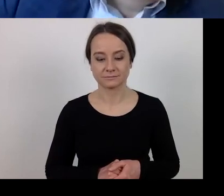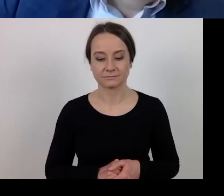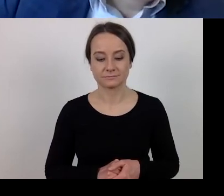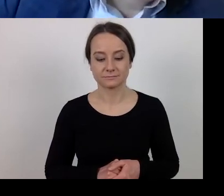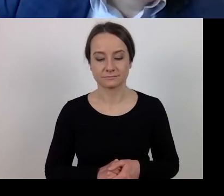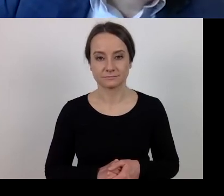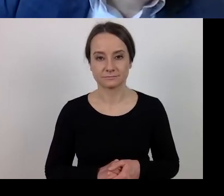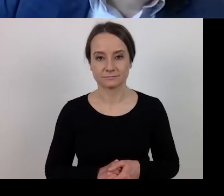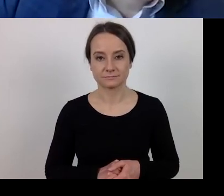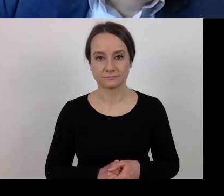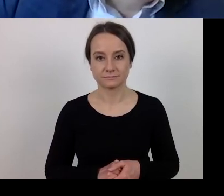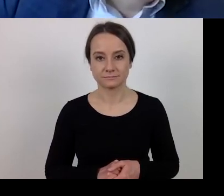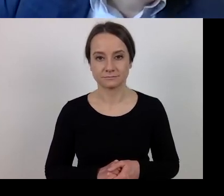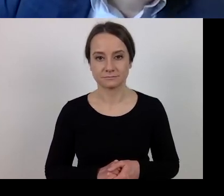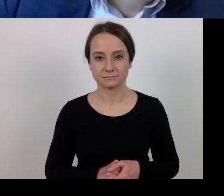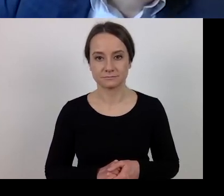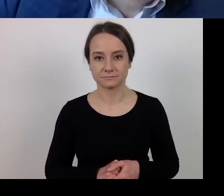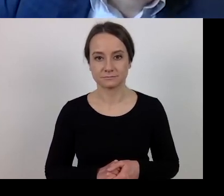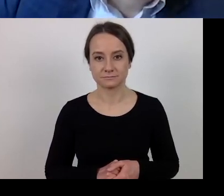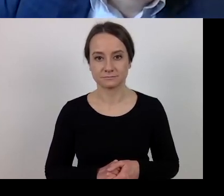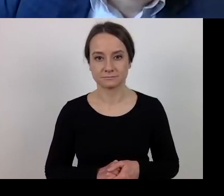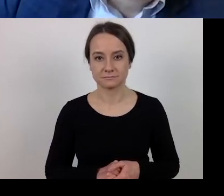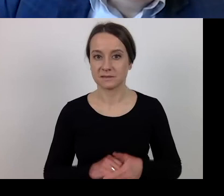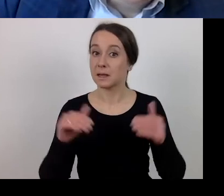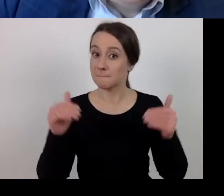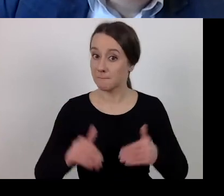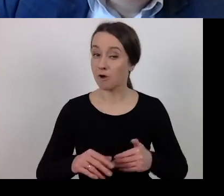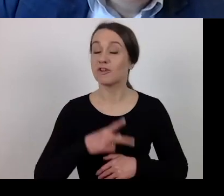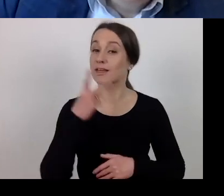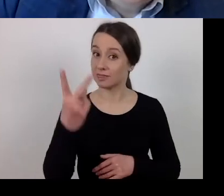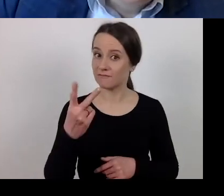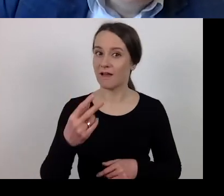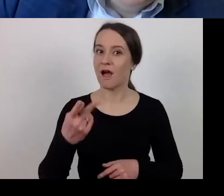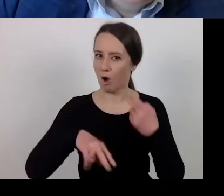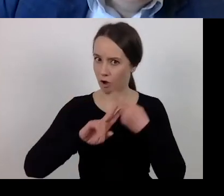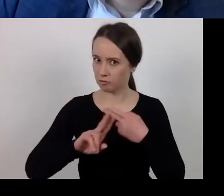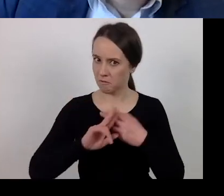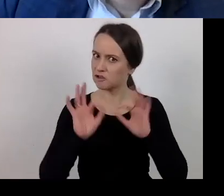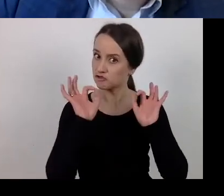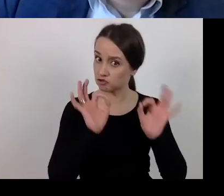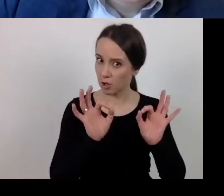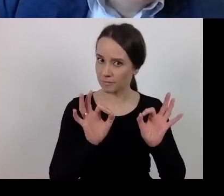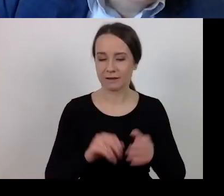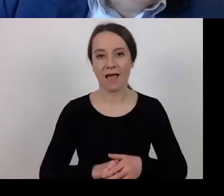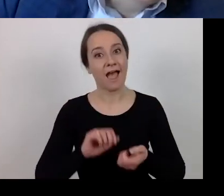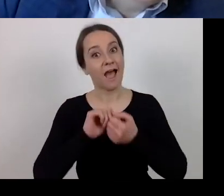For each questions there can be two correct answers.